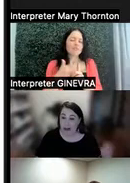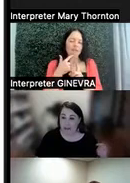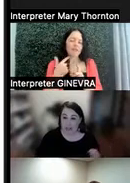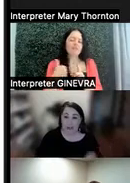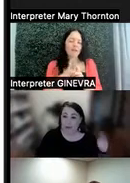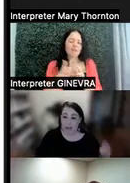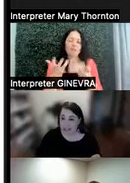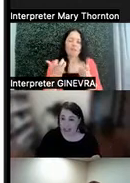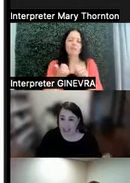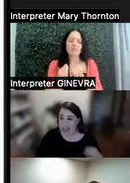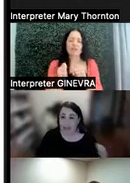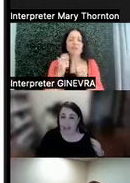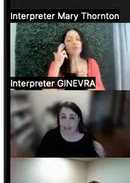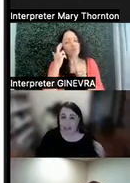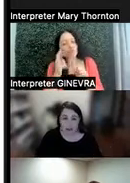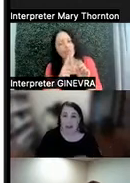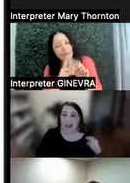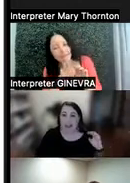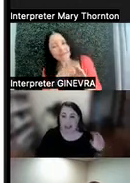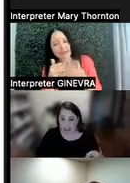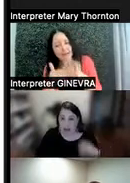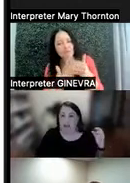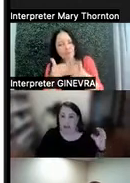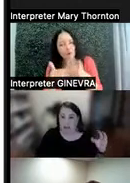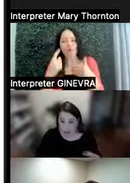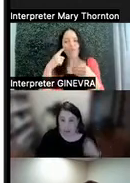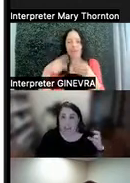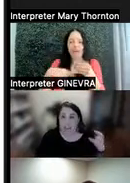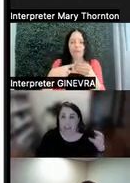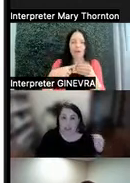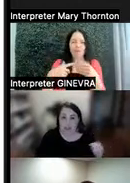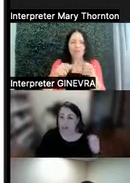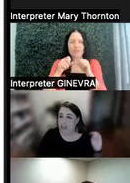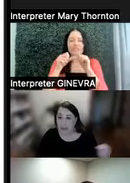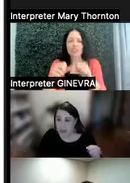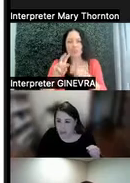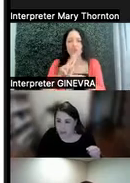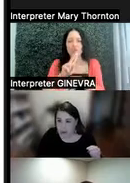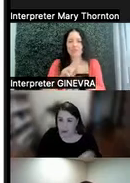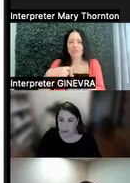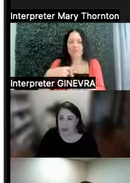to be realistic as we go, and think about continuing to use this plus-one approach.